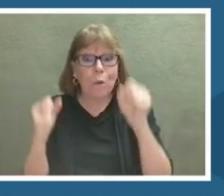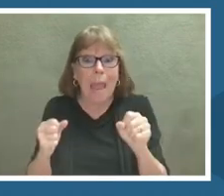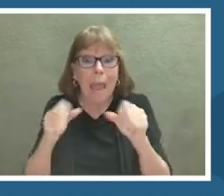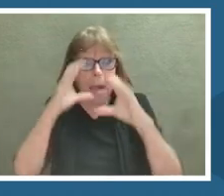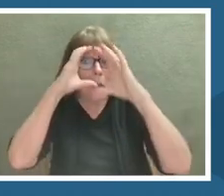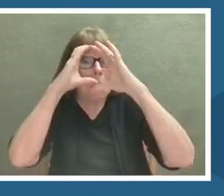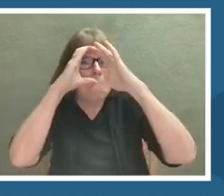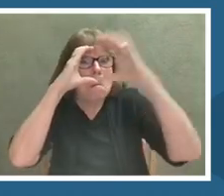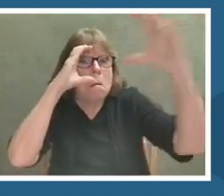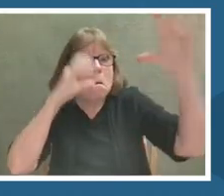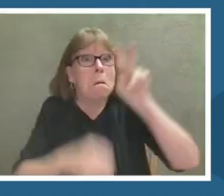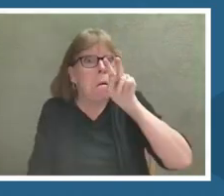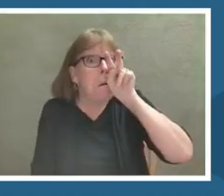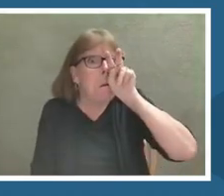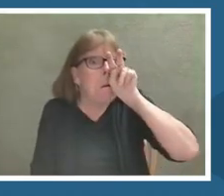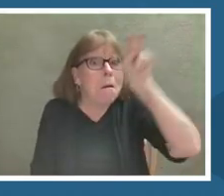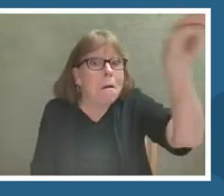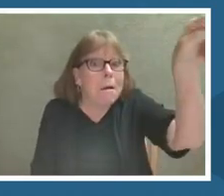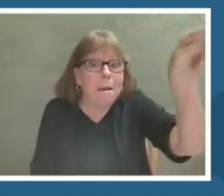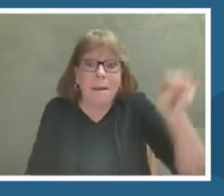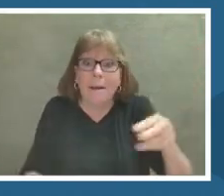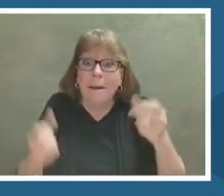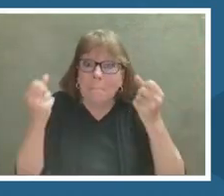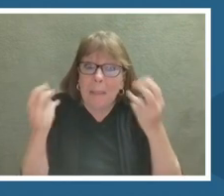you to see it across many kinds of light.